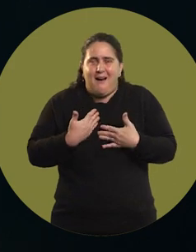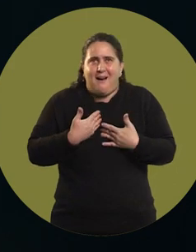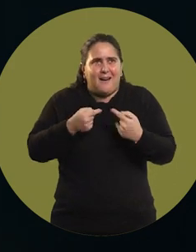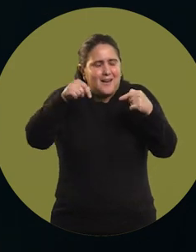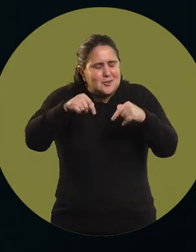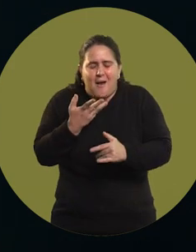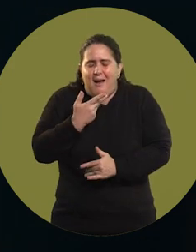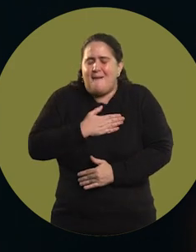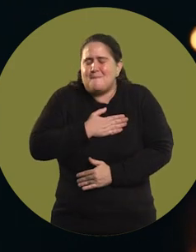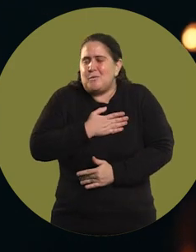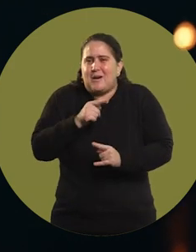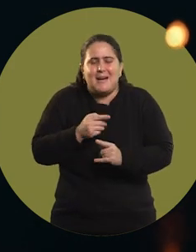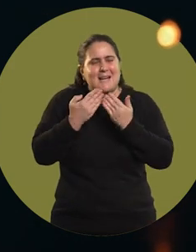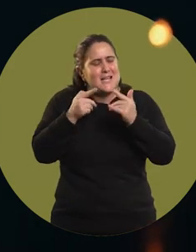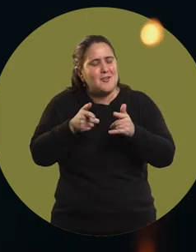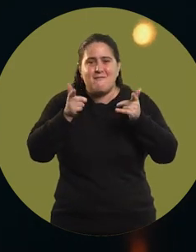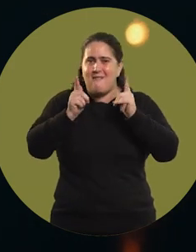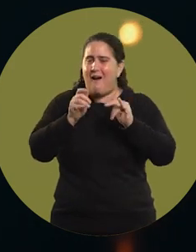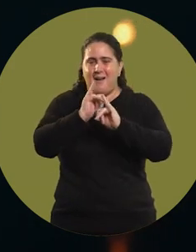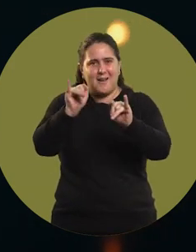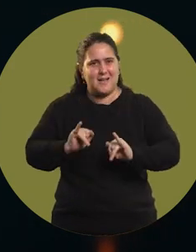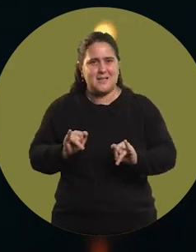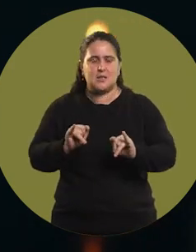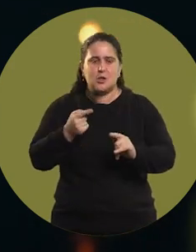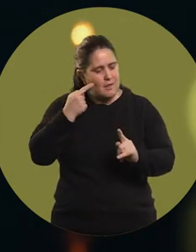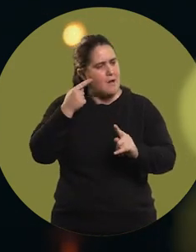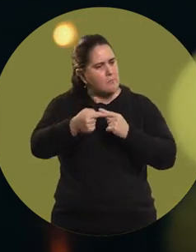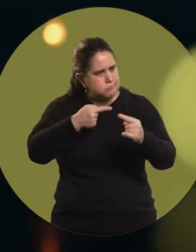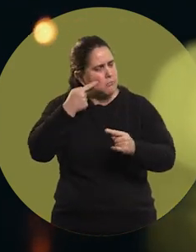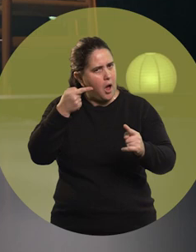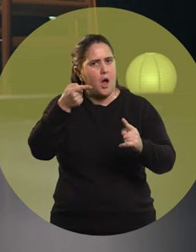"This is what I love and this is what makes me happy". You have to bet on it.